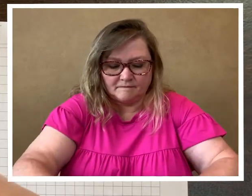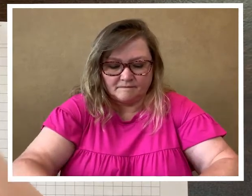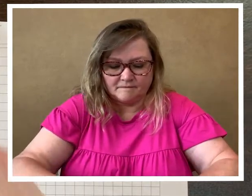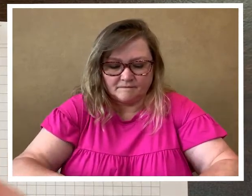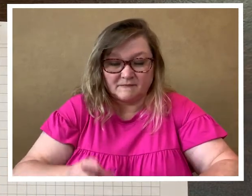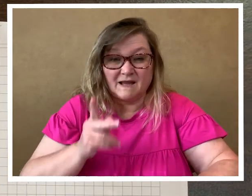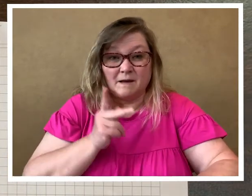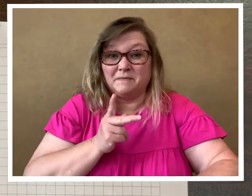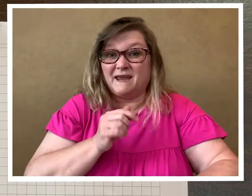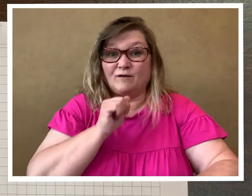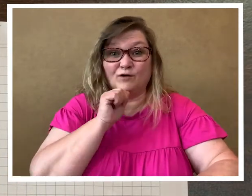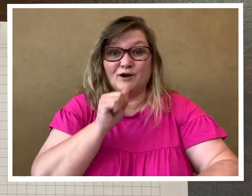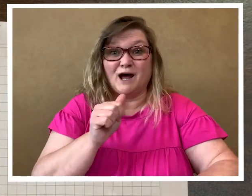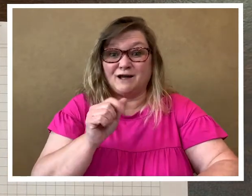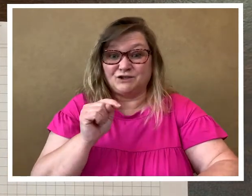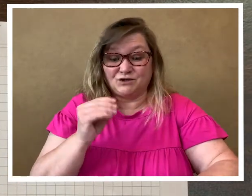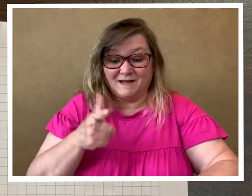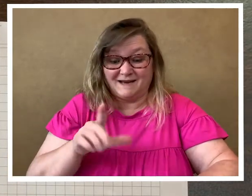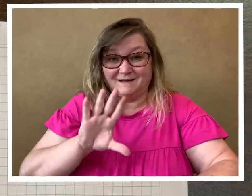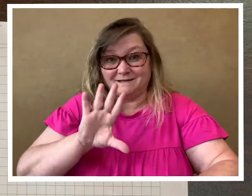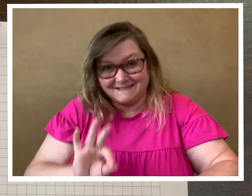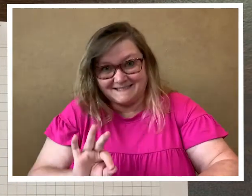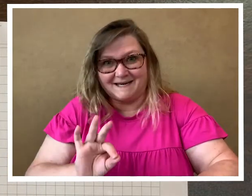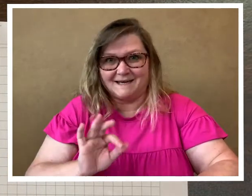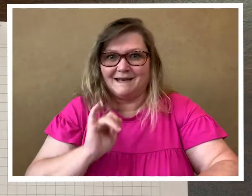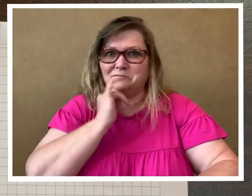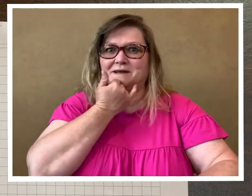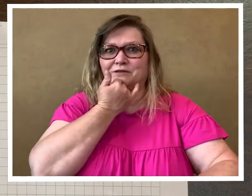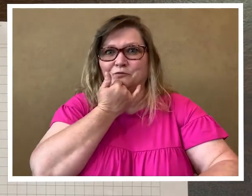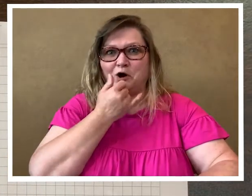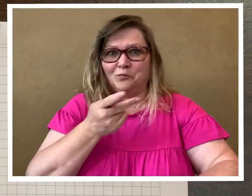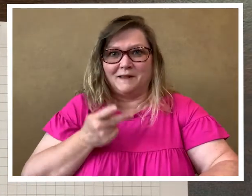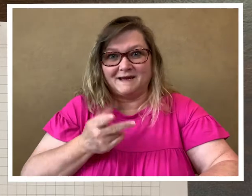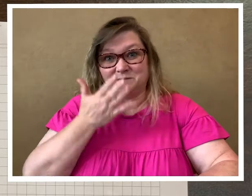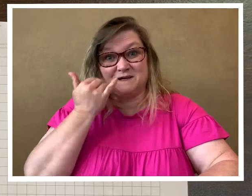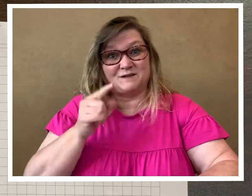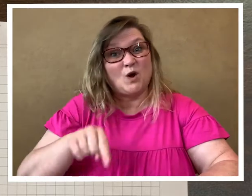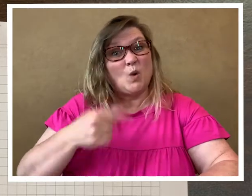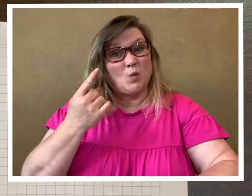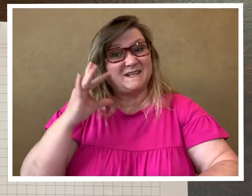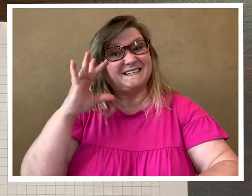be careful not to let it stick and be in the wrong place because once it